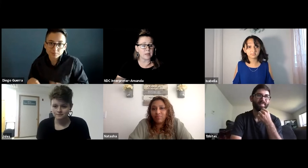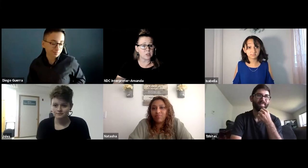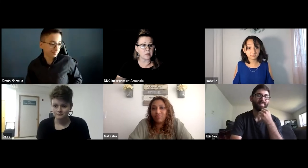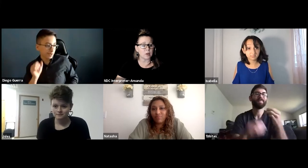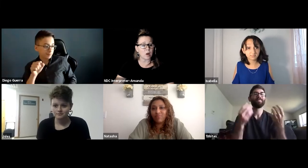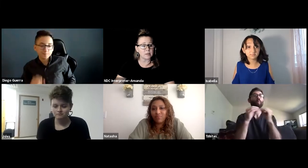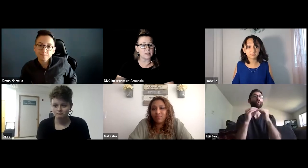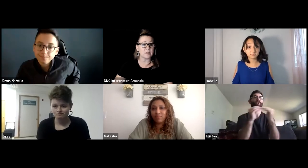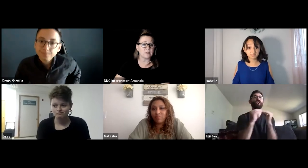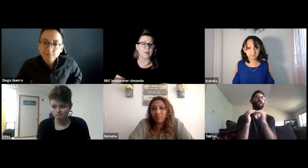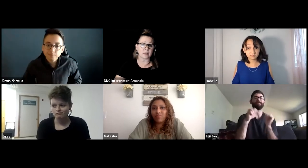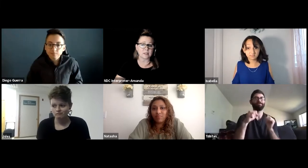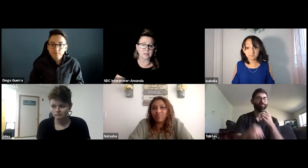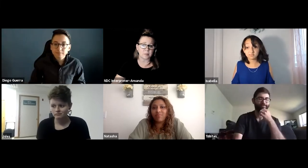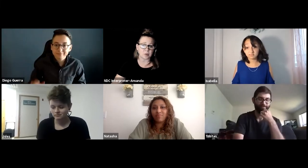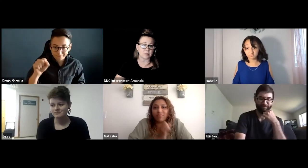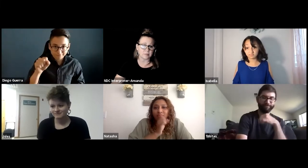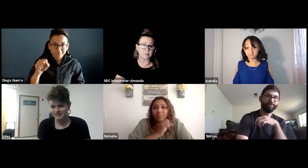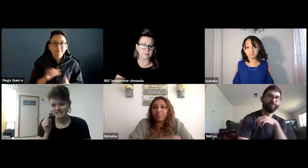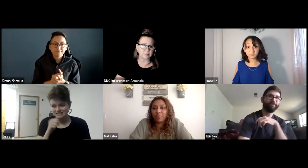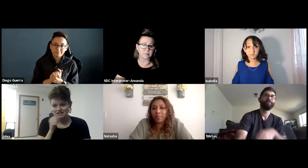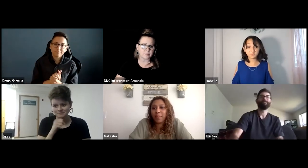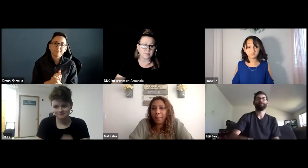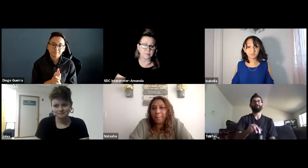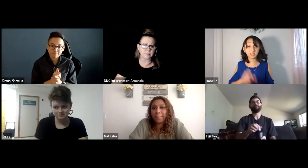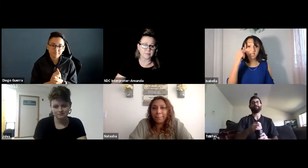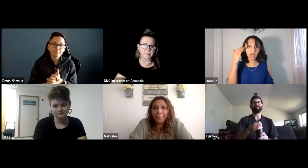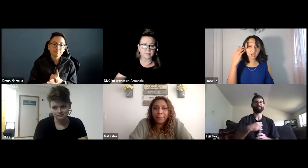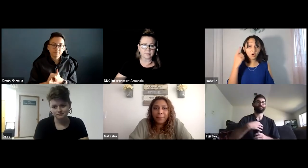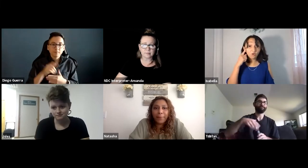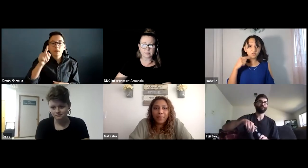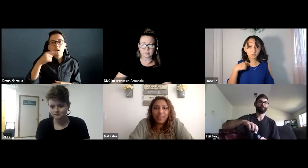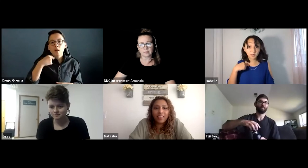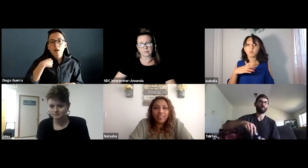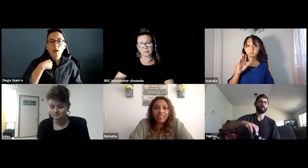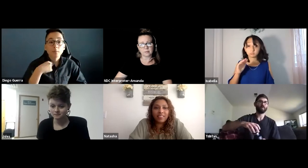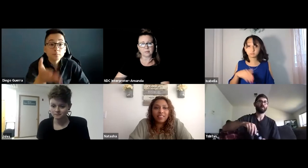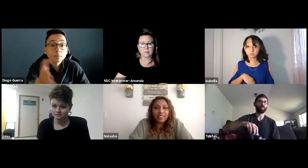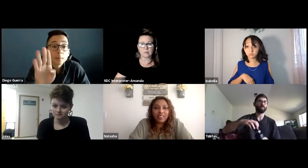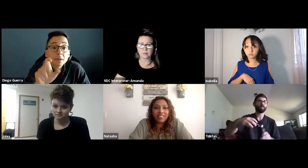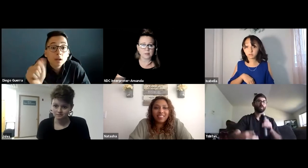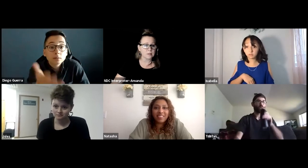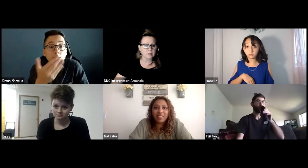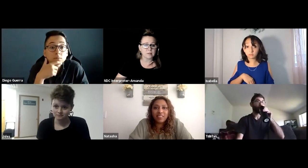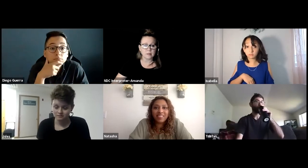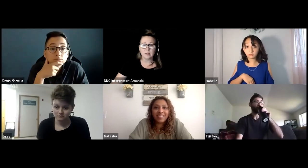sure their content is in fact accessible. This is Tristan. Yeah, that would make it more equitable.